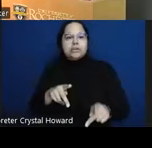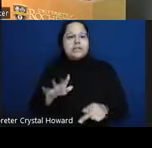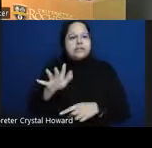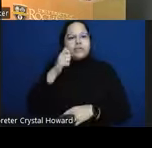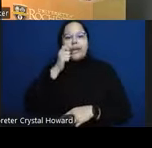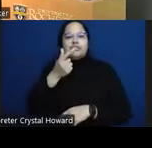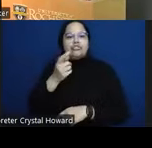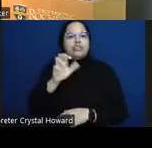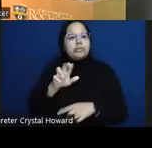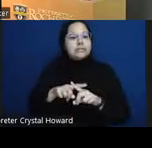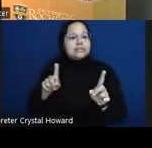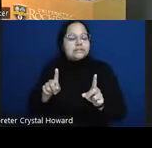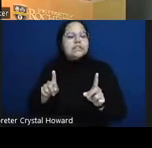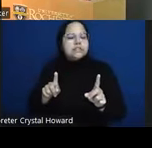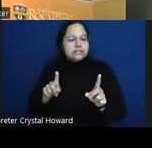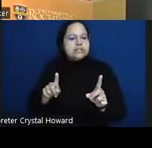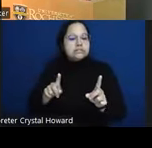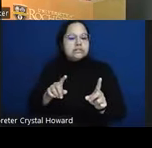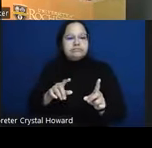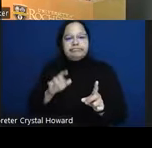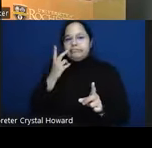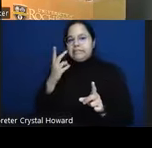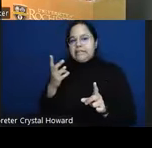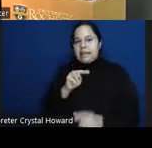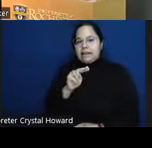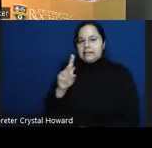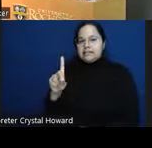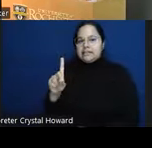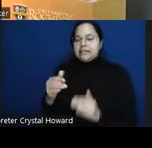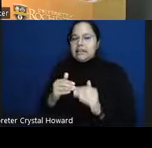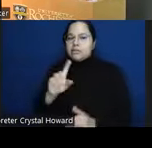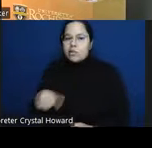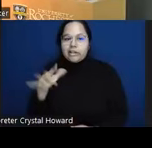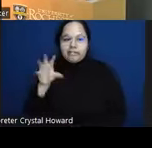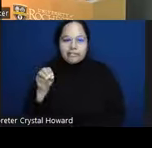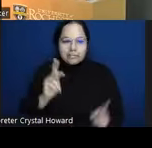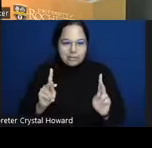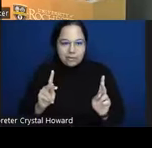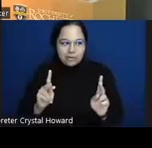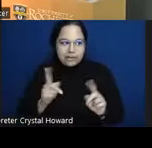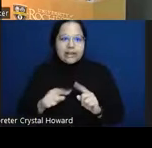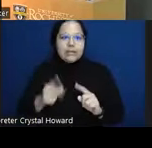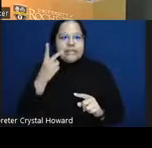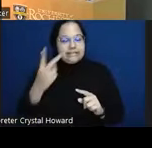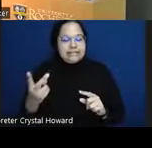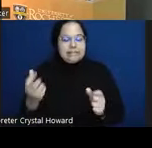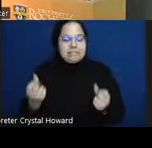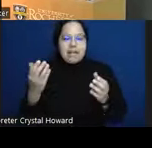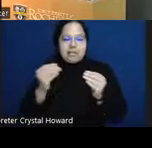and we see many many more people than that in psychiatry okay it is tempting to try and find a